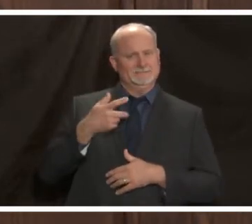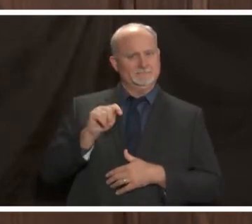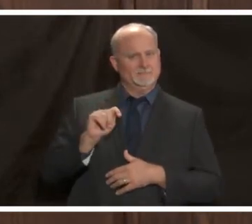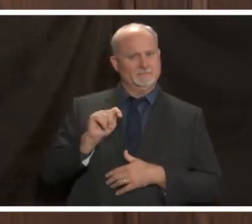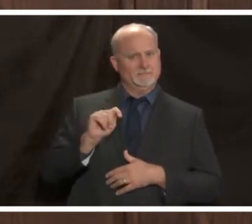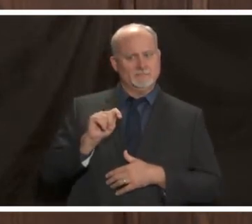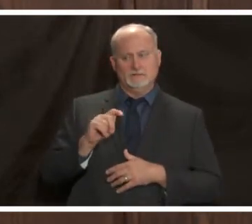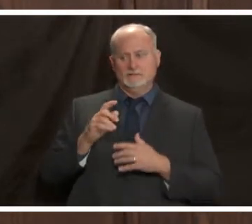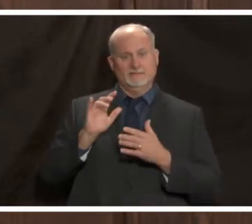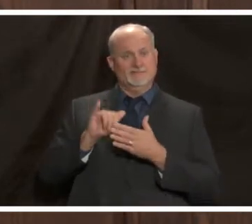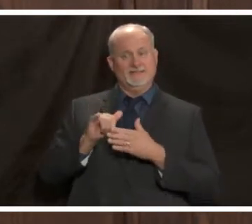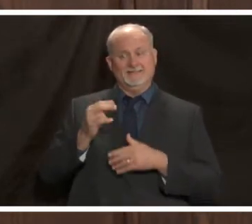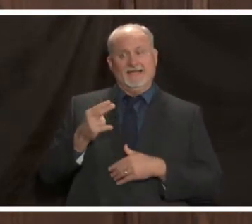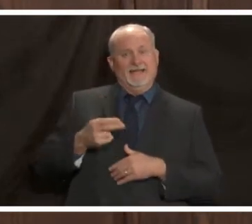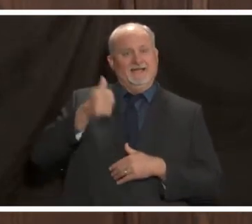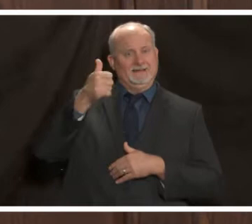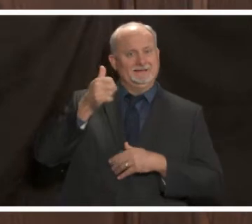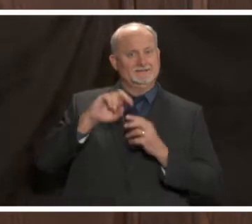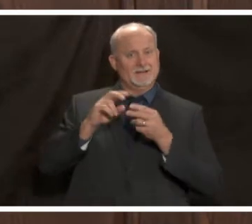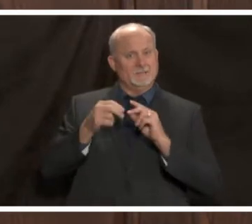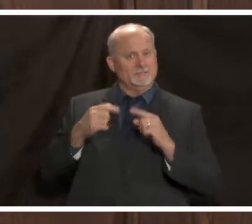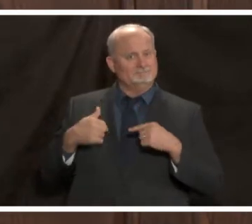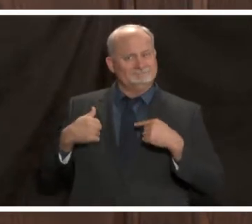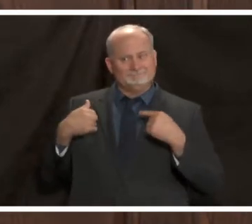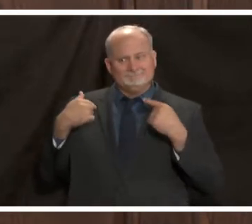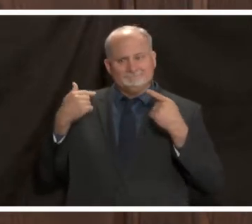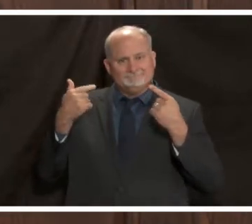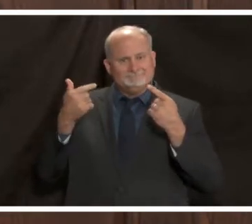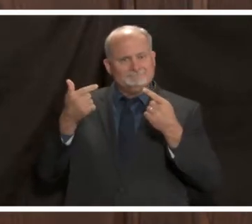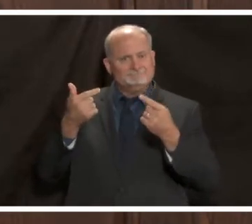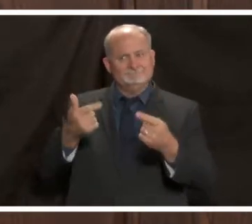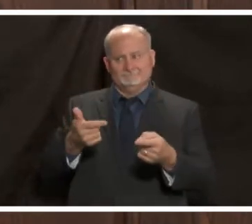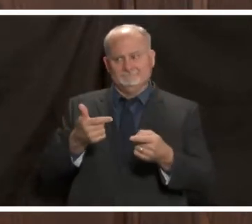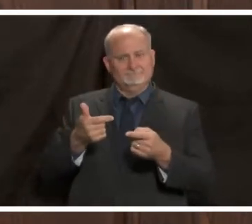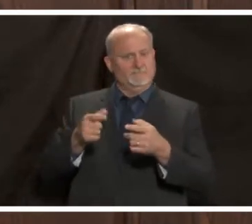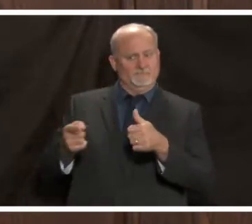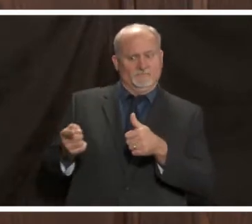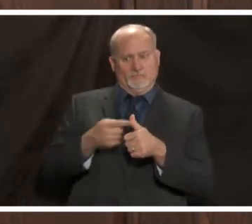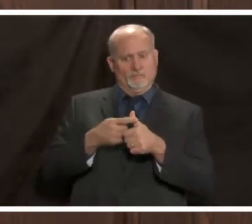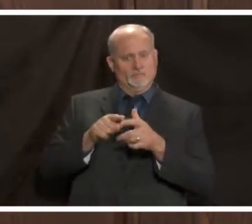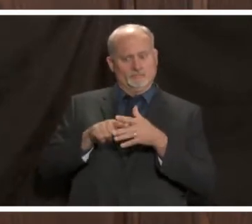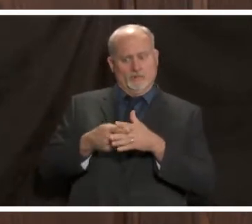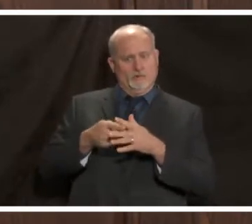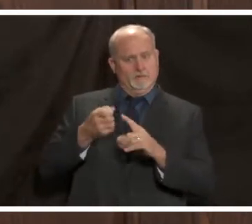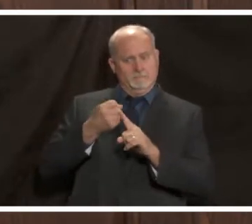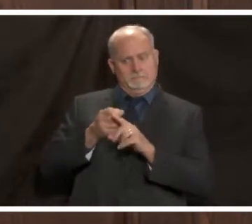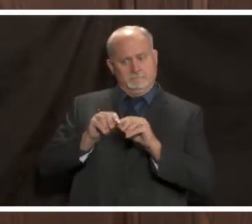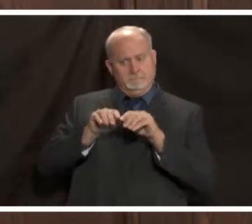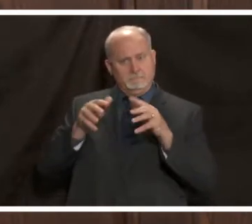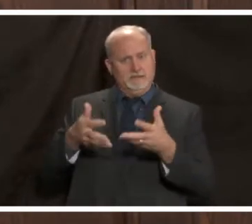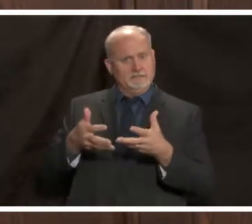highest number per day that we've had since the beginning of this pandemic we're also keeping